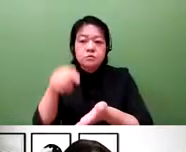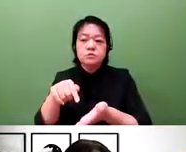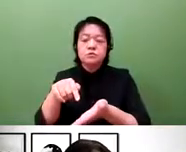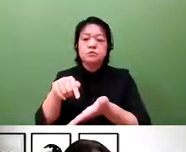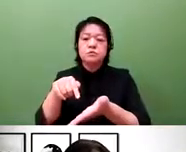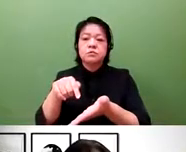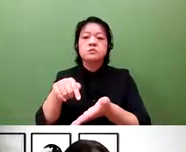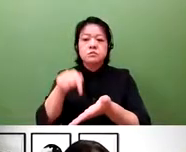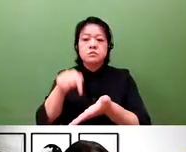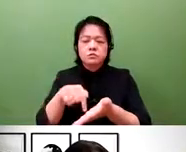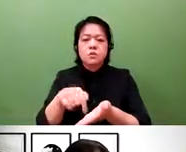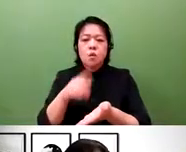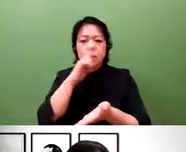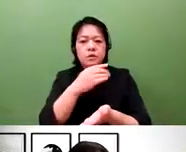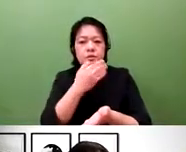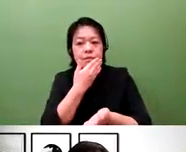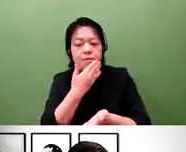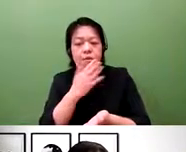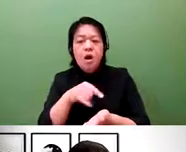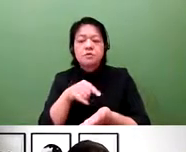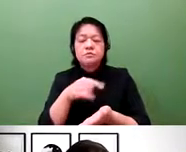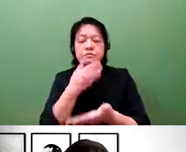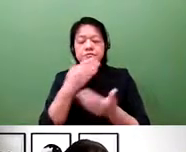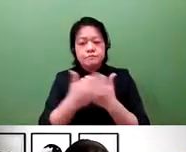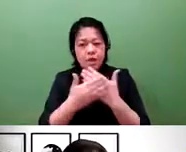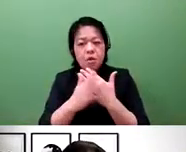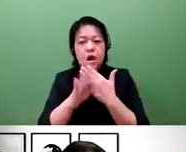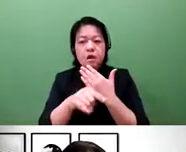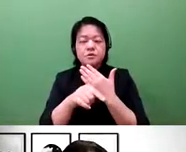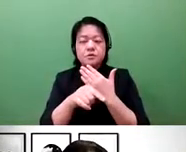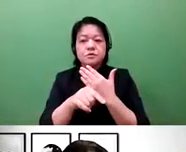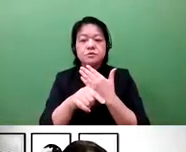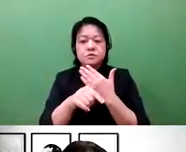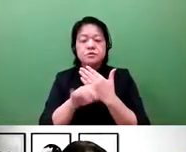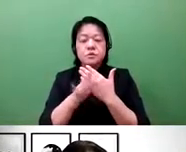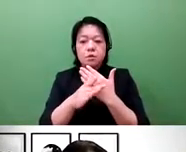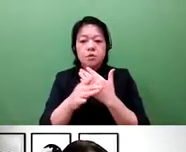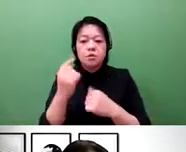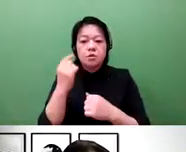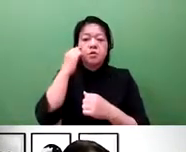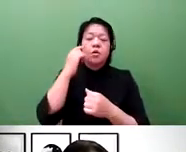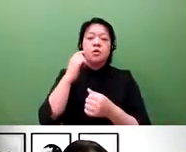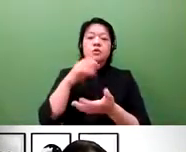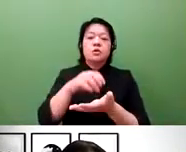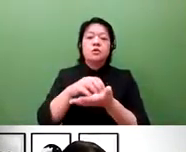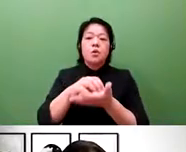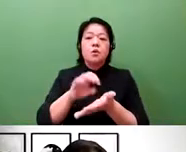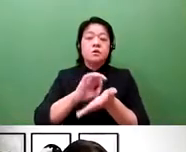and there are concerns that the patent holders will exercise their rights once the pandemic is under control.